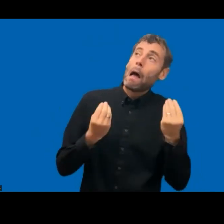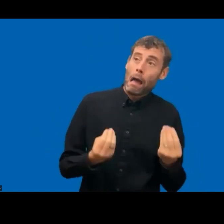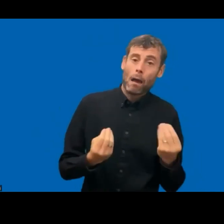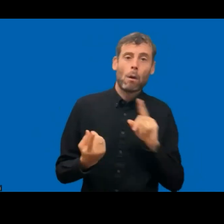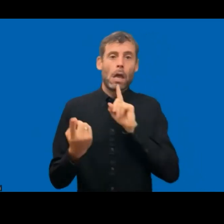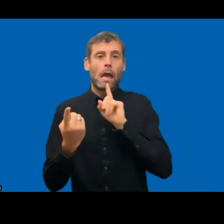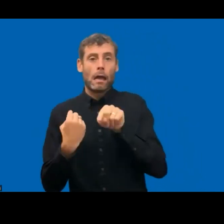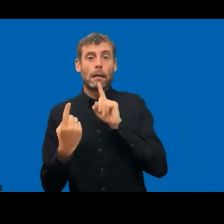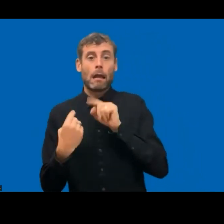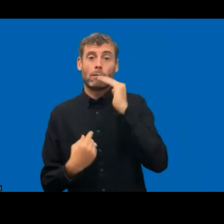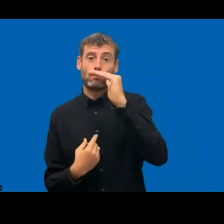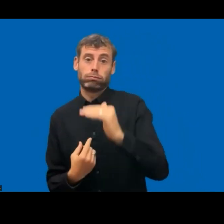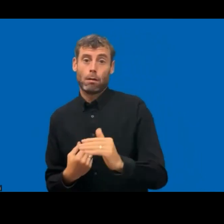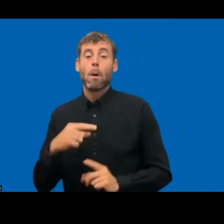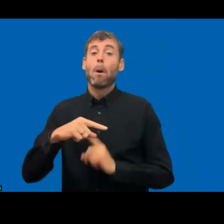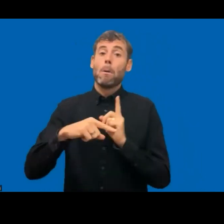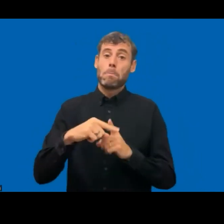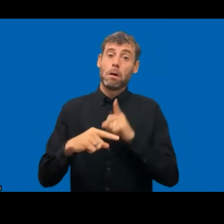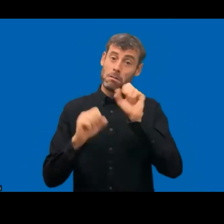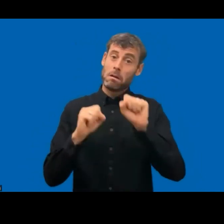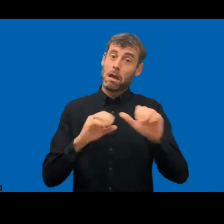will provide with all the information you may need.